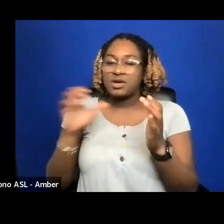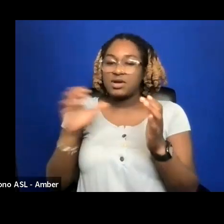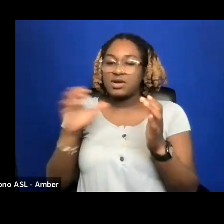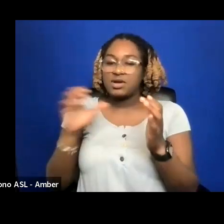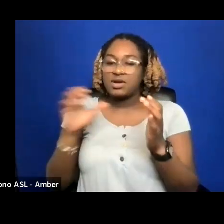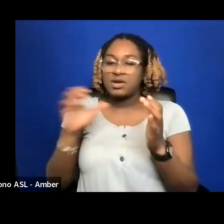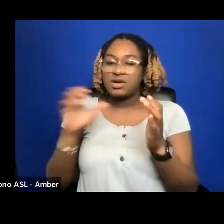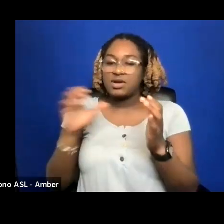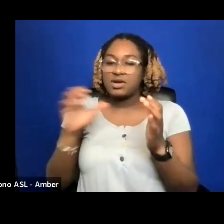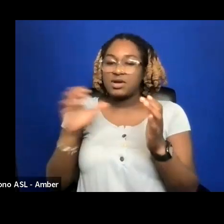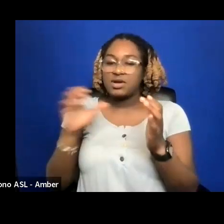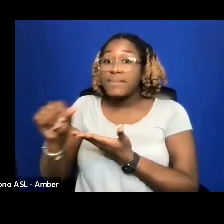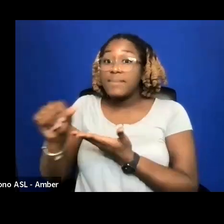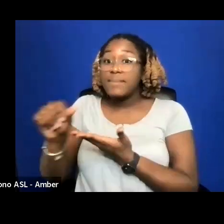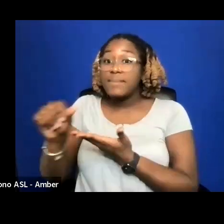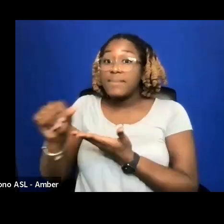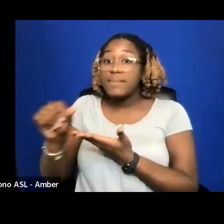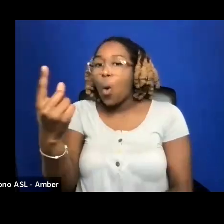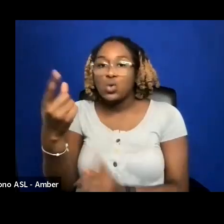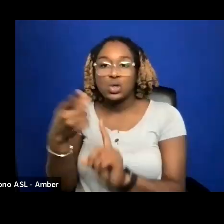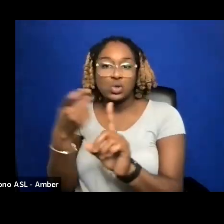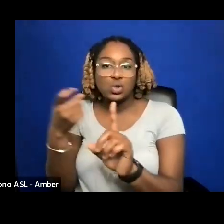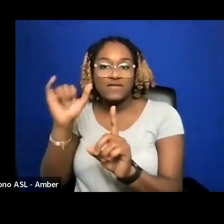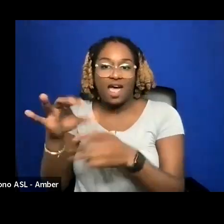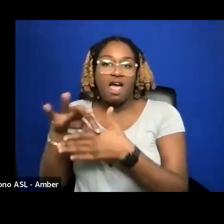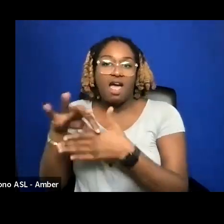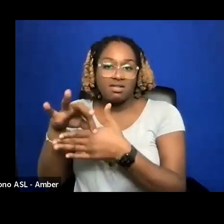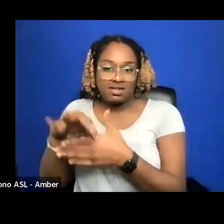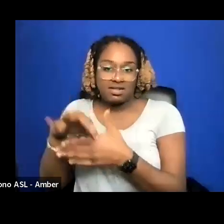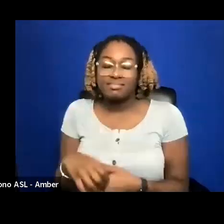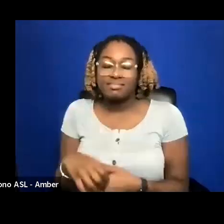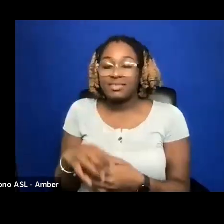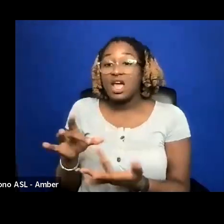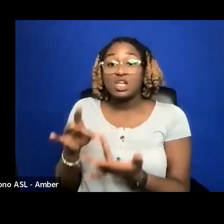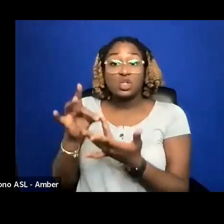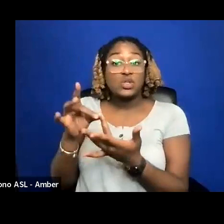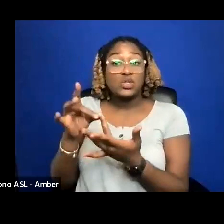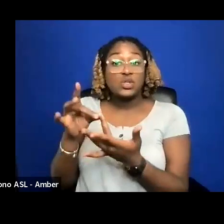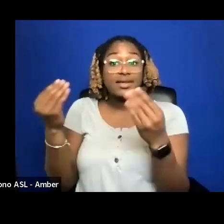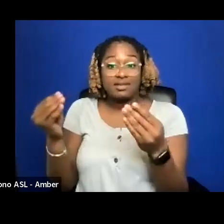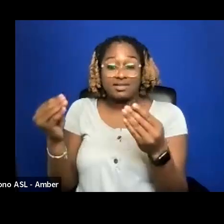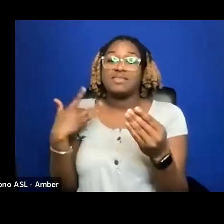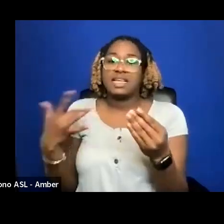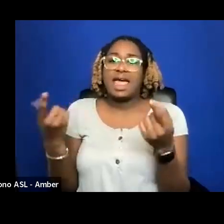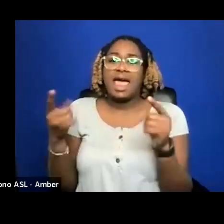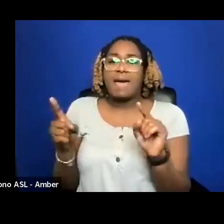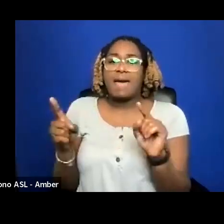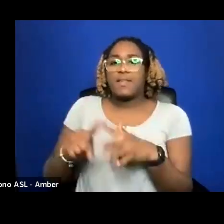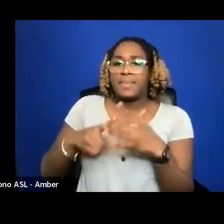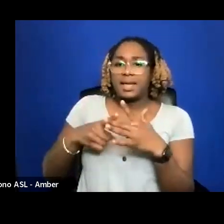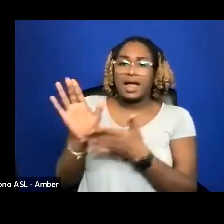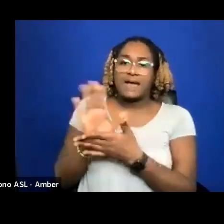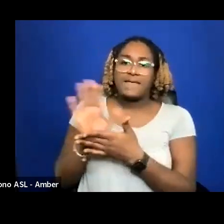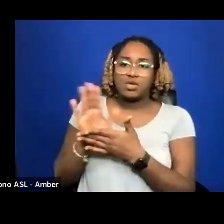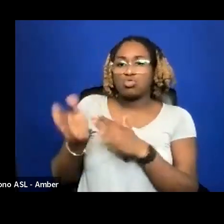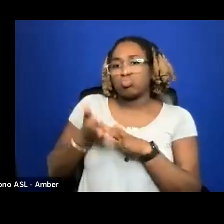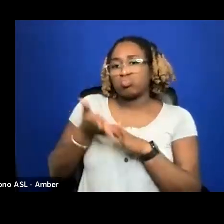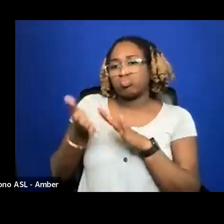SOURCE OF THAT CONTENT. EXCLUSIVE SALES TEND TO HAPPEN AT THE BEGINNING OF A FILM'S RUN IN THE MARKETPLACE.